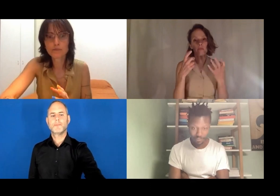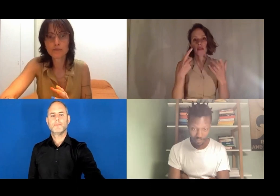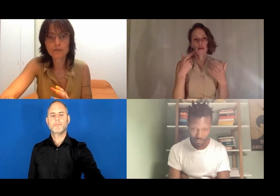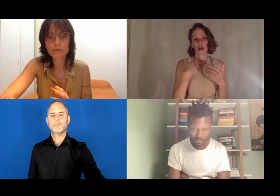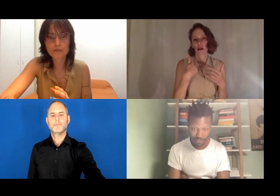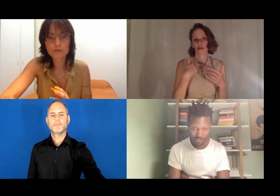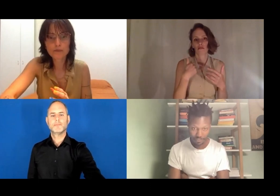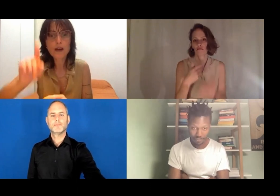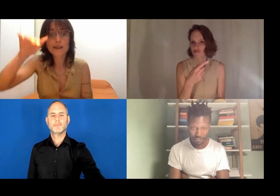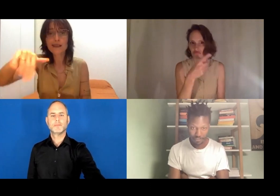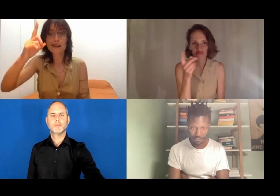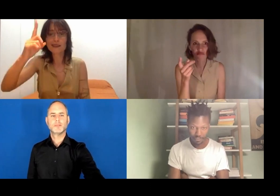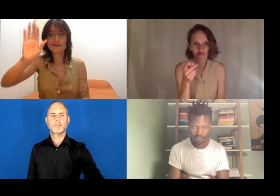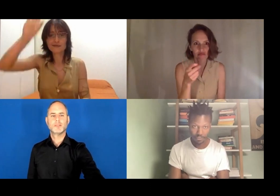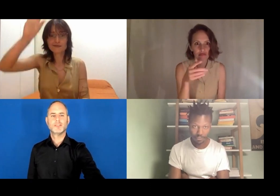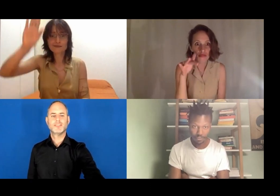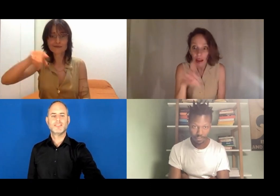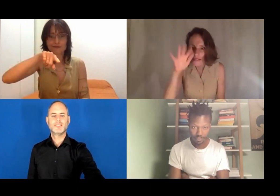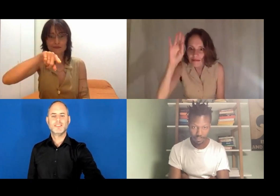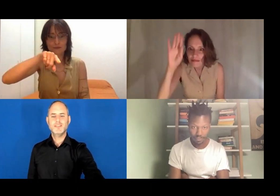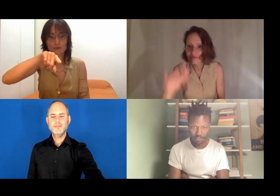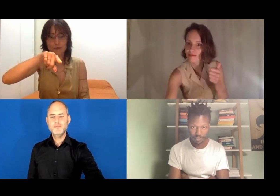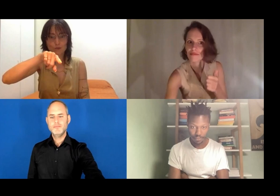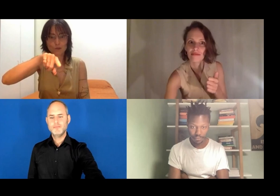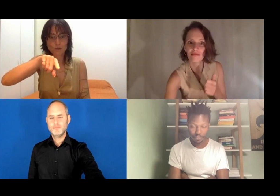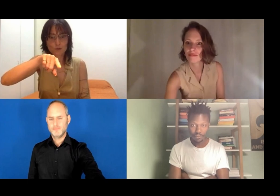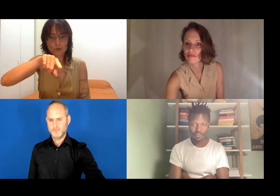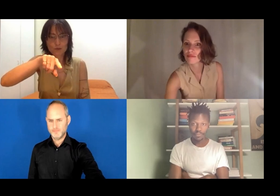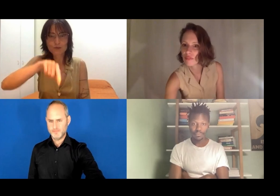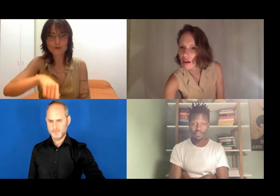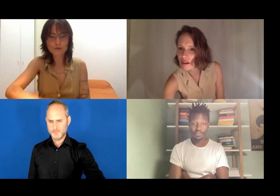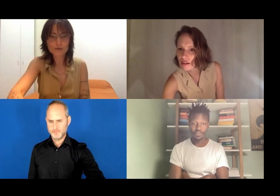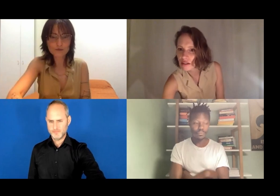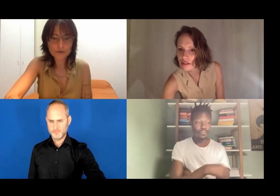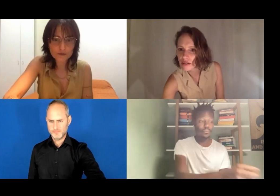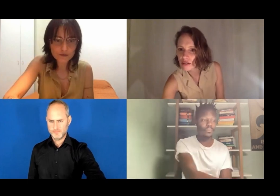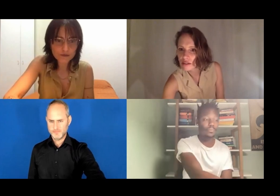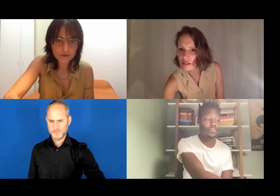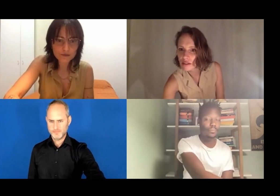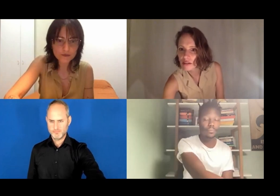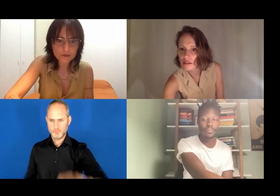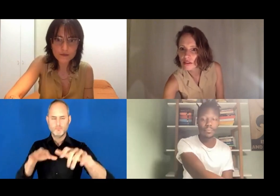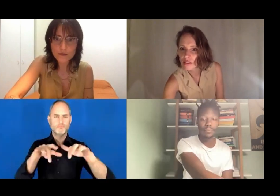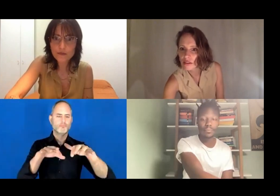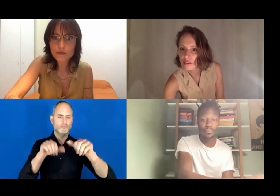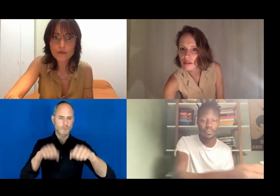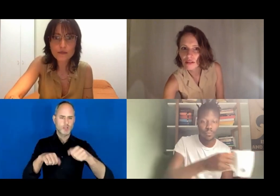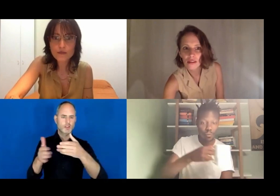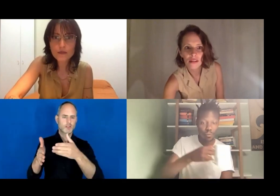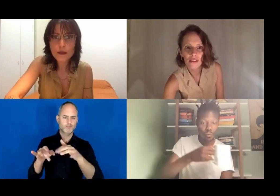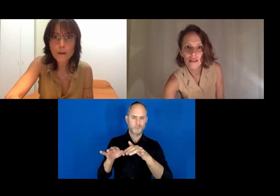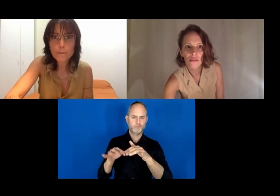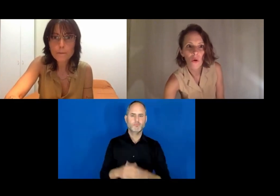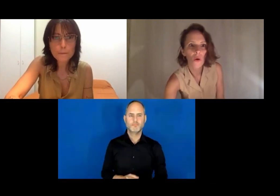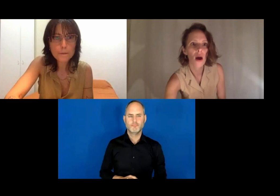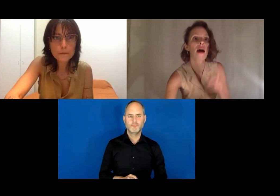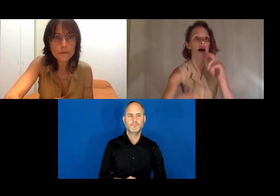Rita says: There is a hand up. Look, there is a hand up.